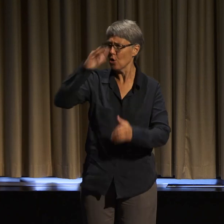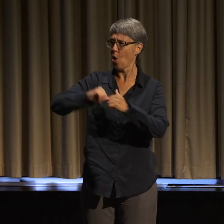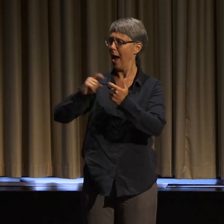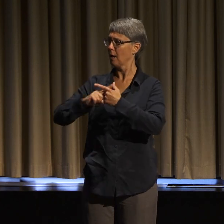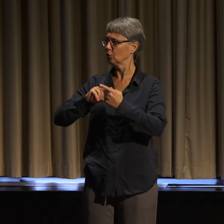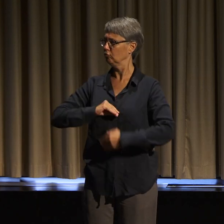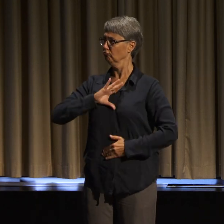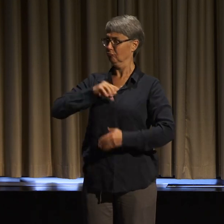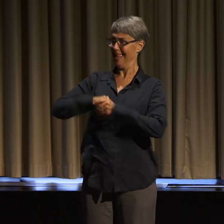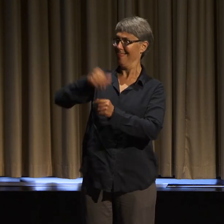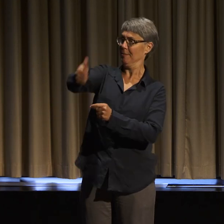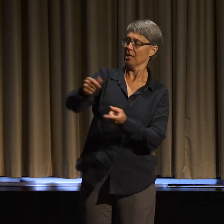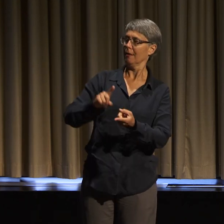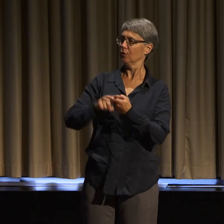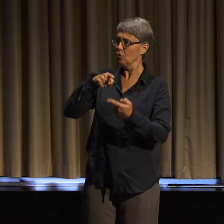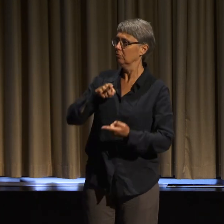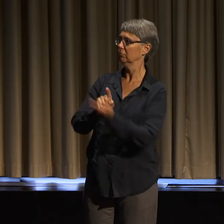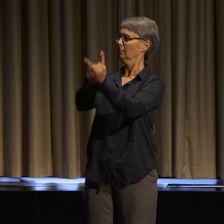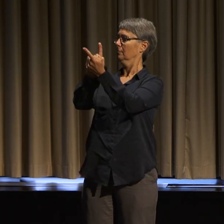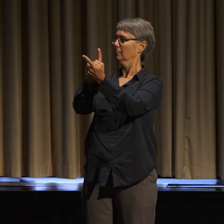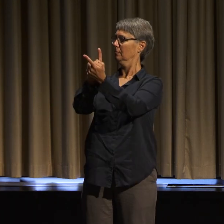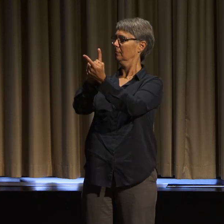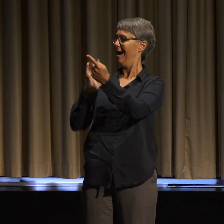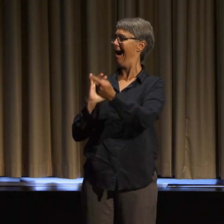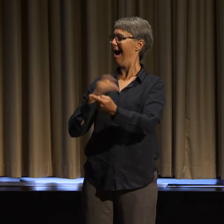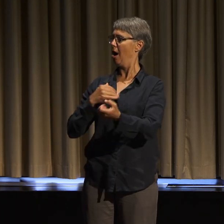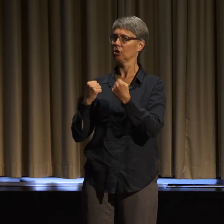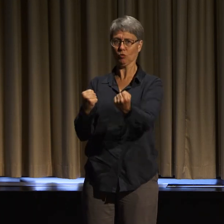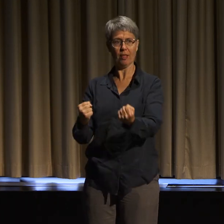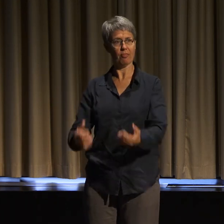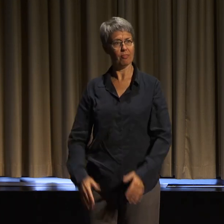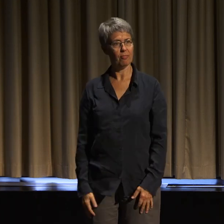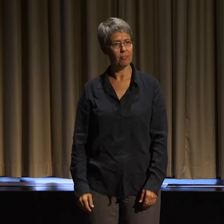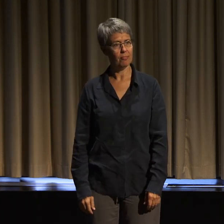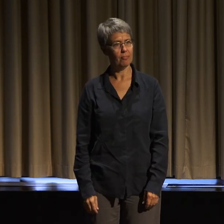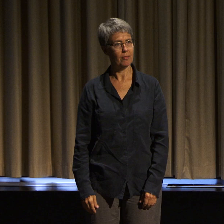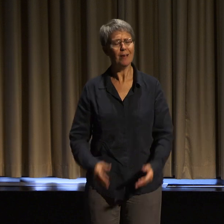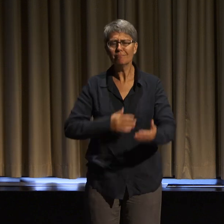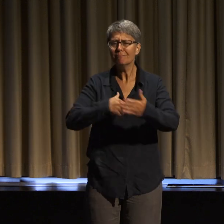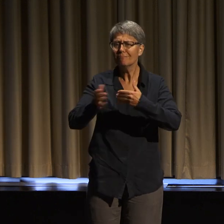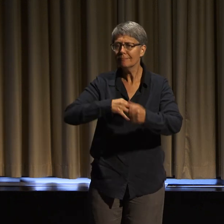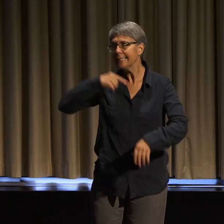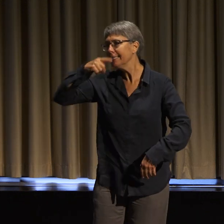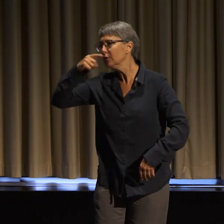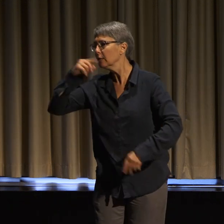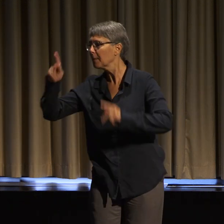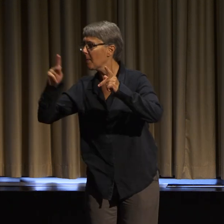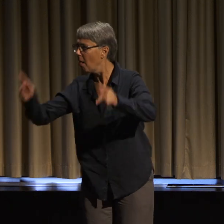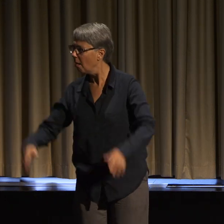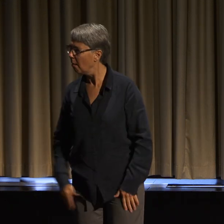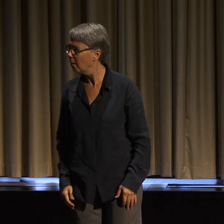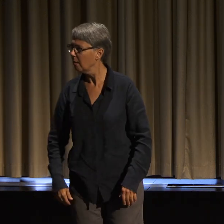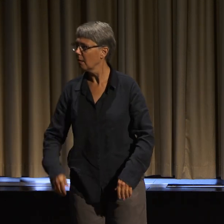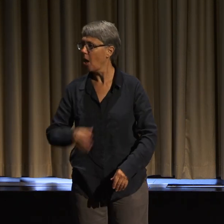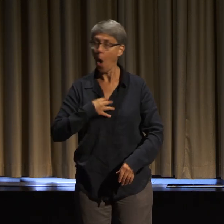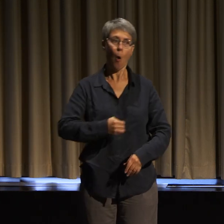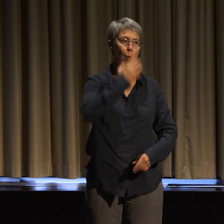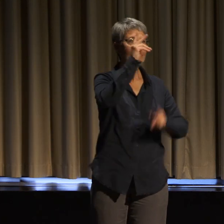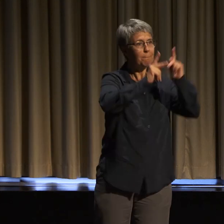Whether it is in white spaces, abled spaces, hearing spaces, neurotypical spaces, how many times